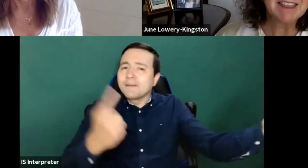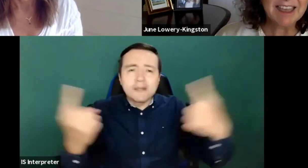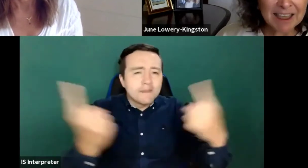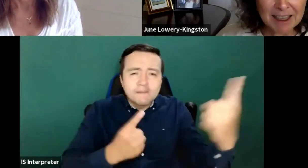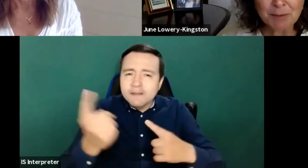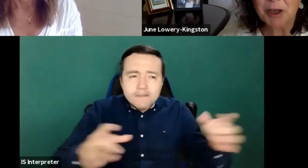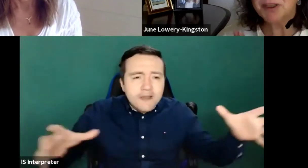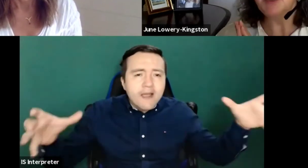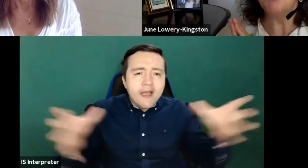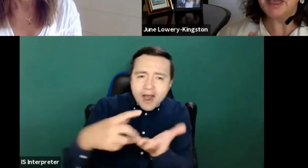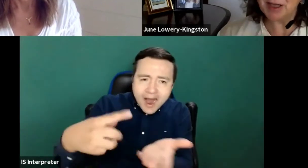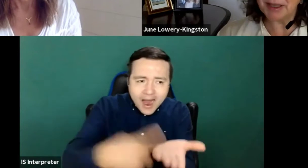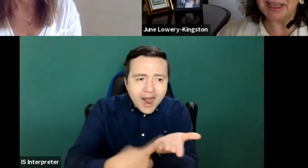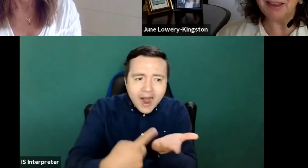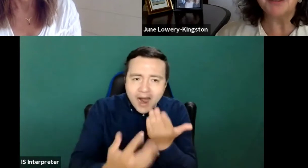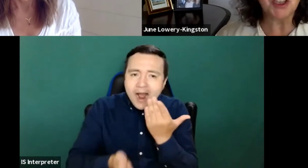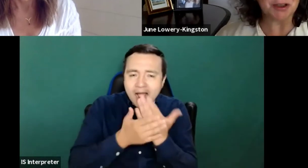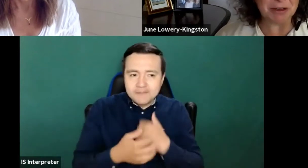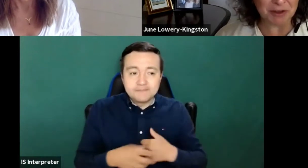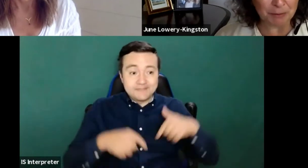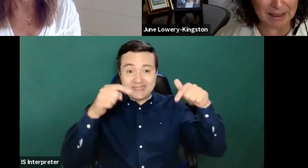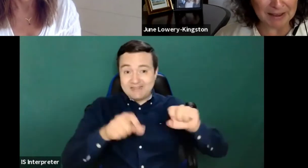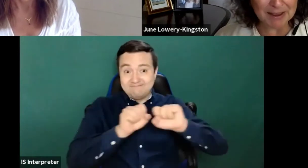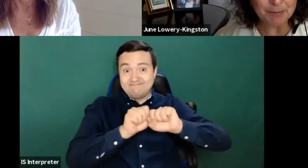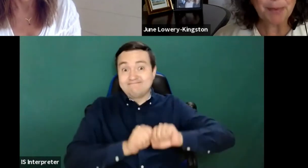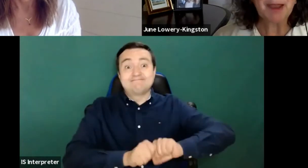And here is my really big plea for geographical balance.